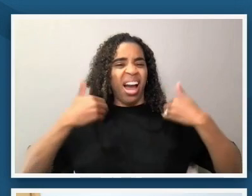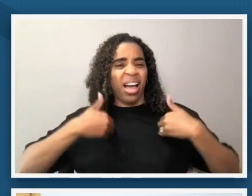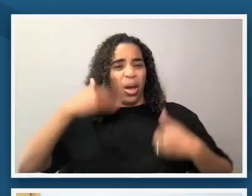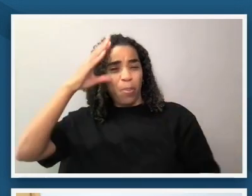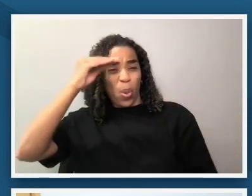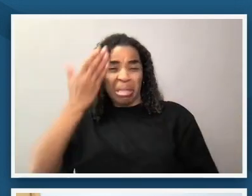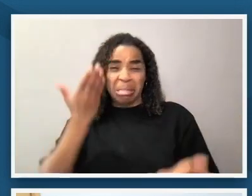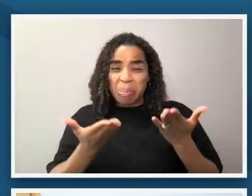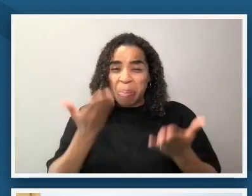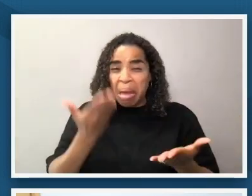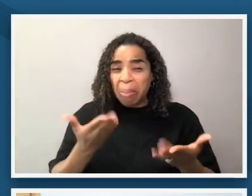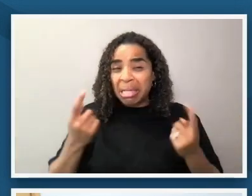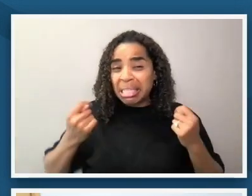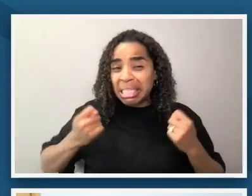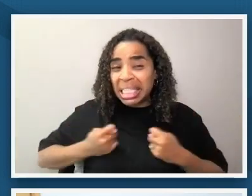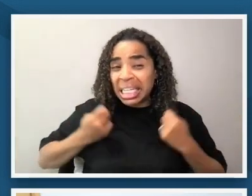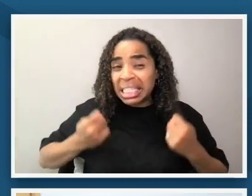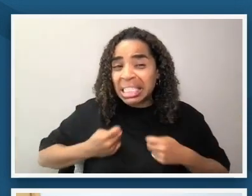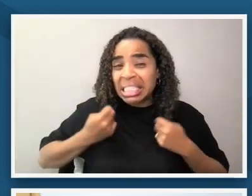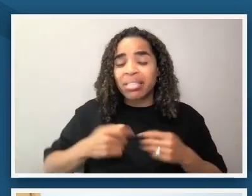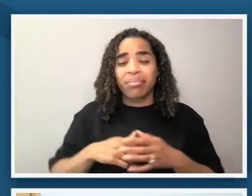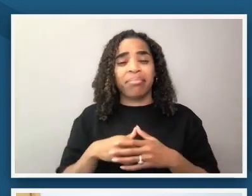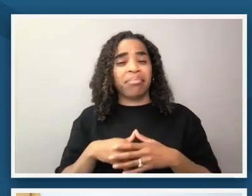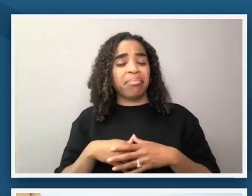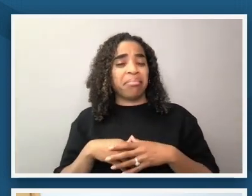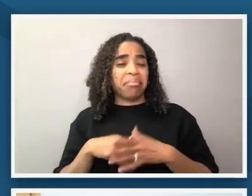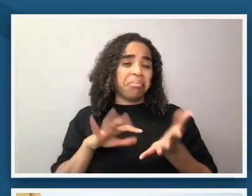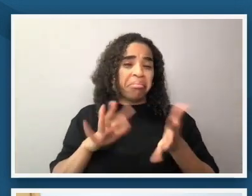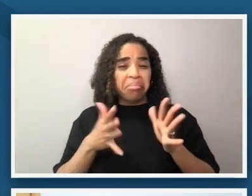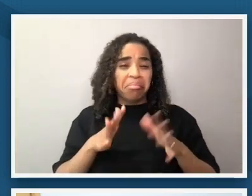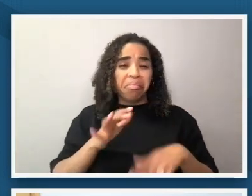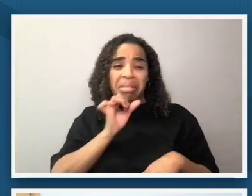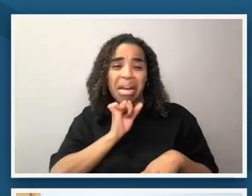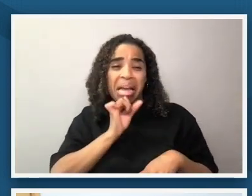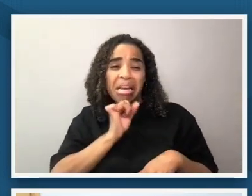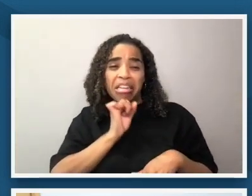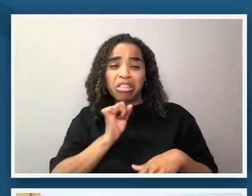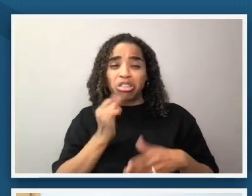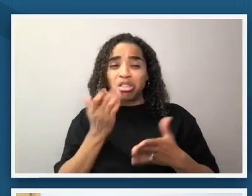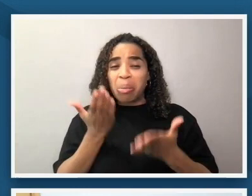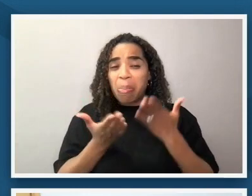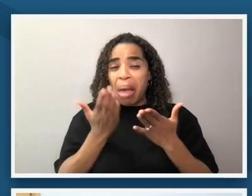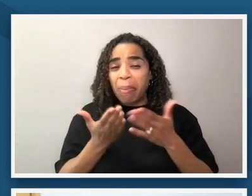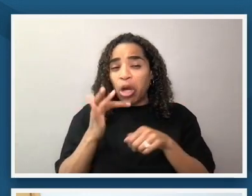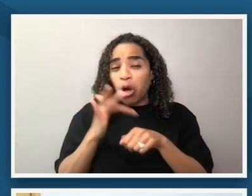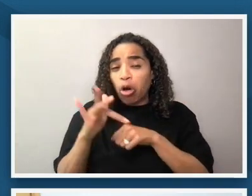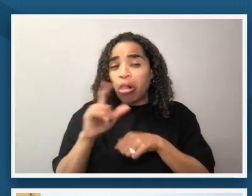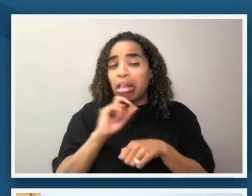teen teenage age or possibly like early 20s